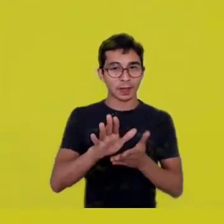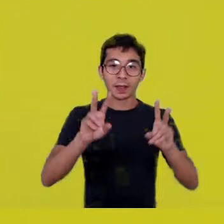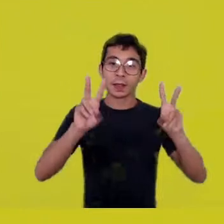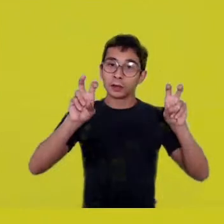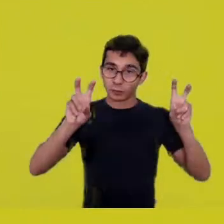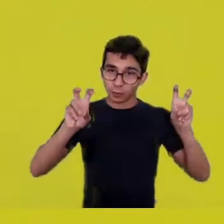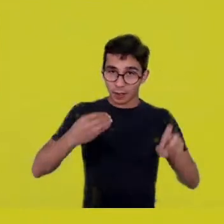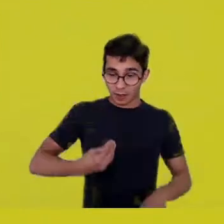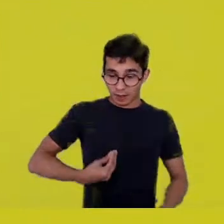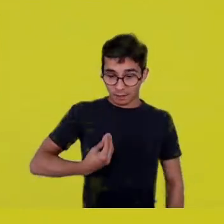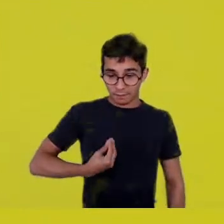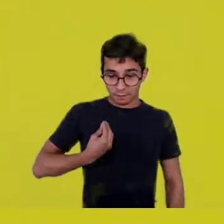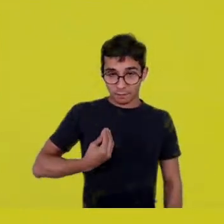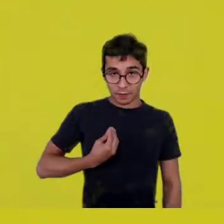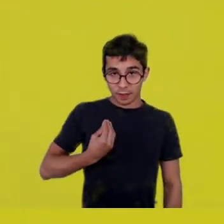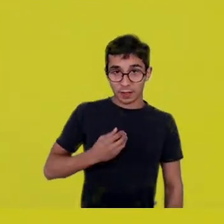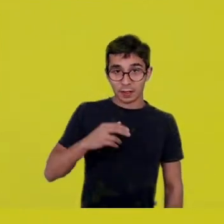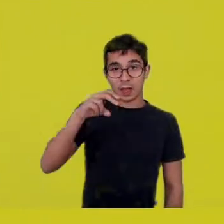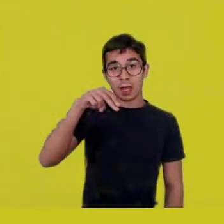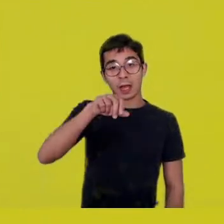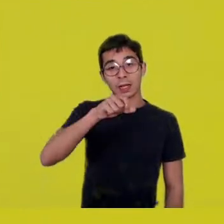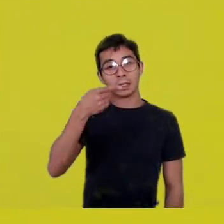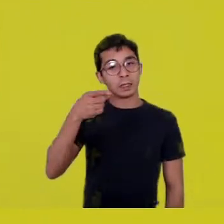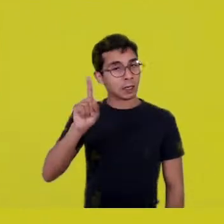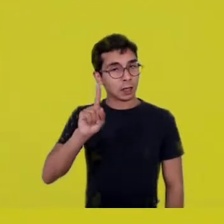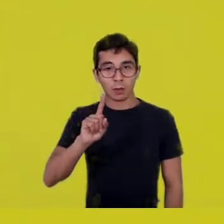The reaction of a few people was very interesting.